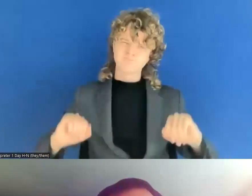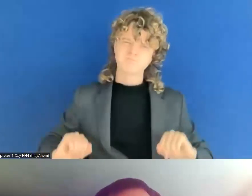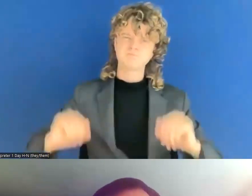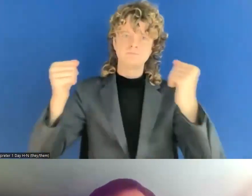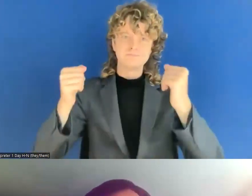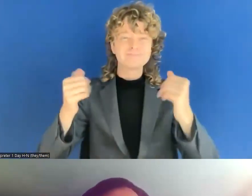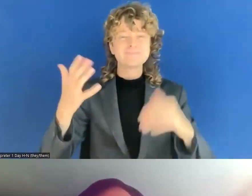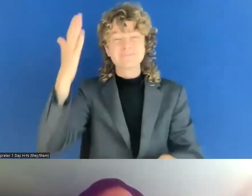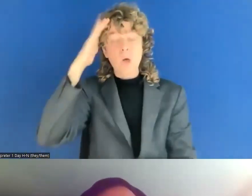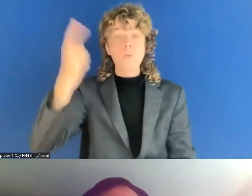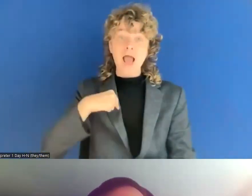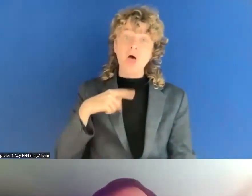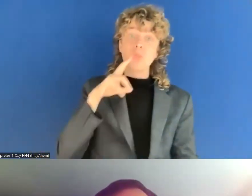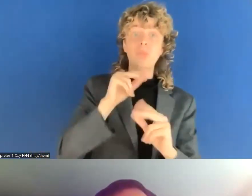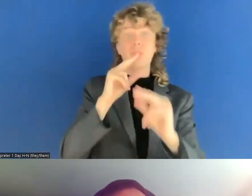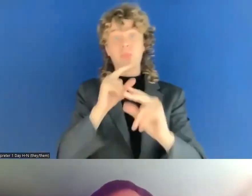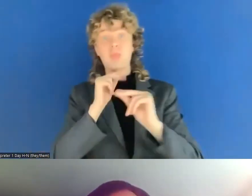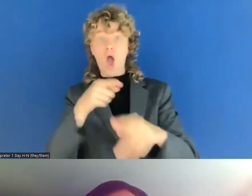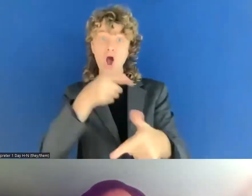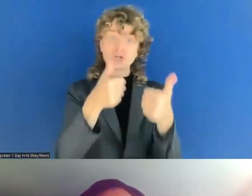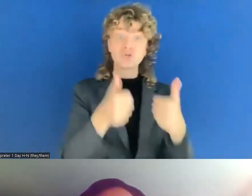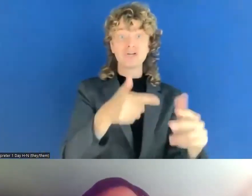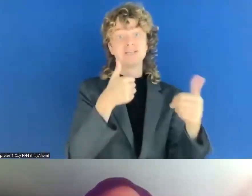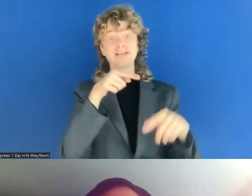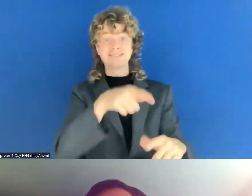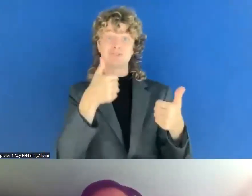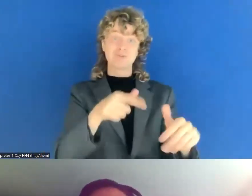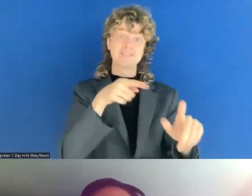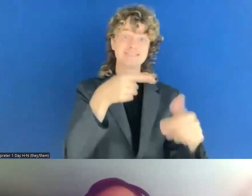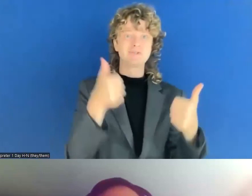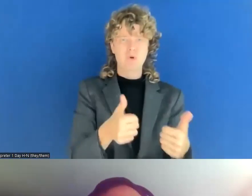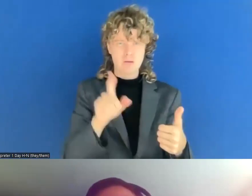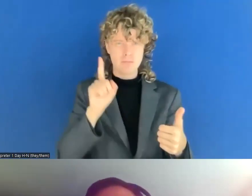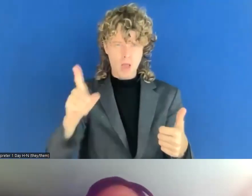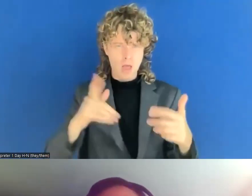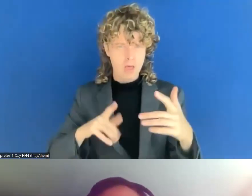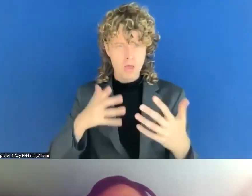So kind of that, but applied to the policy making and monitoring.